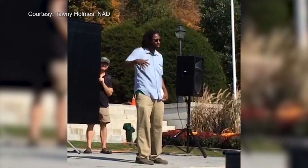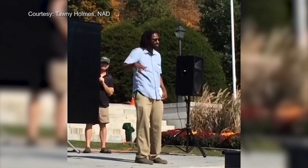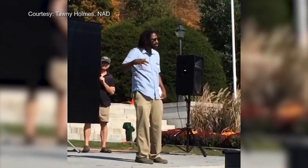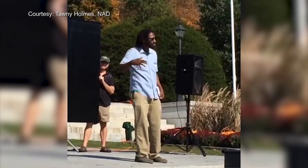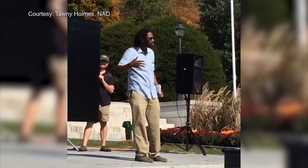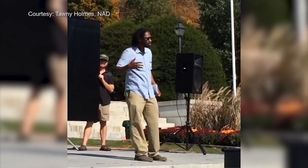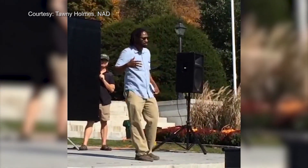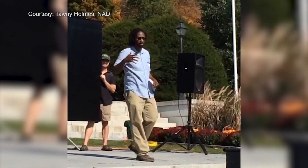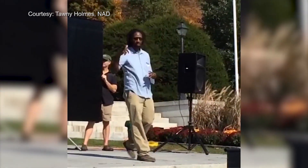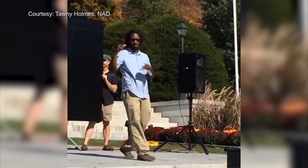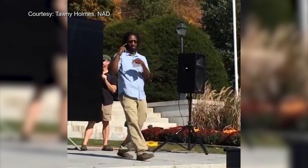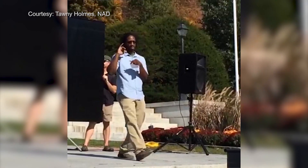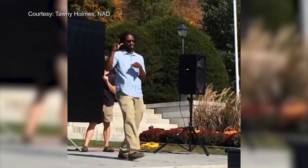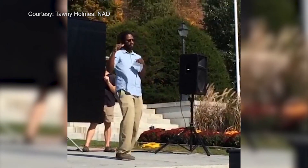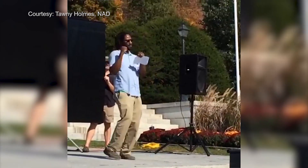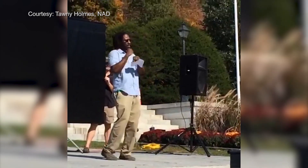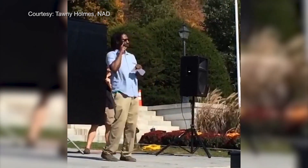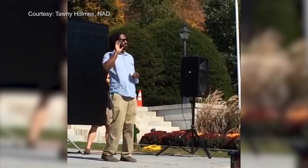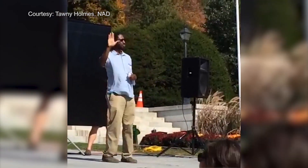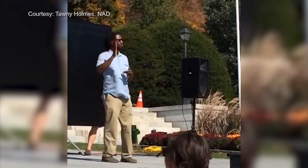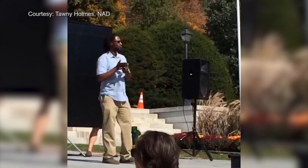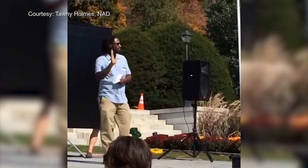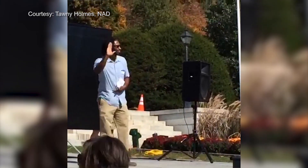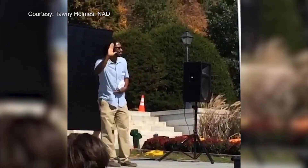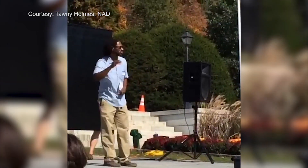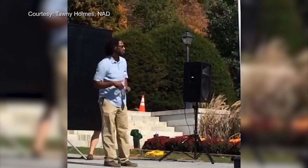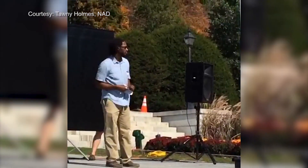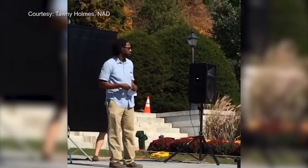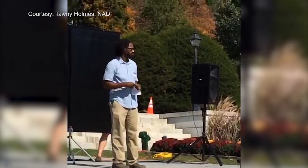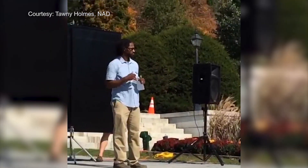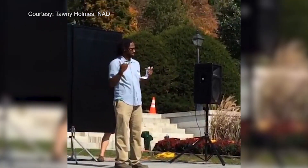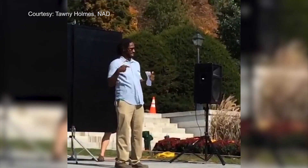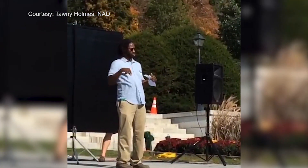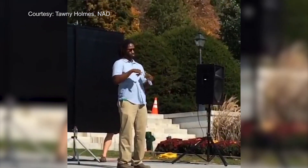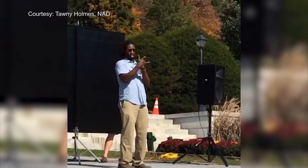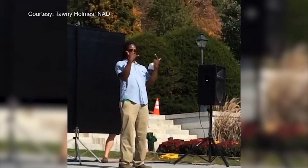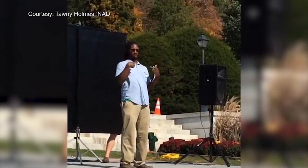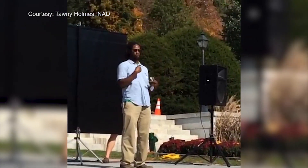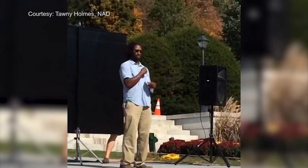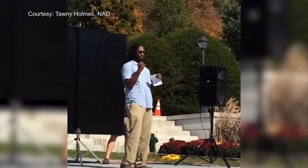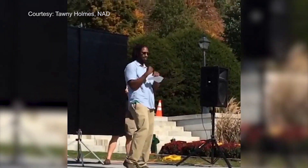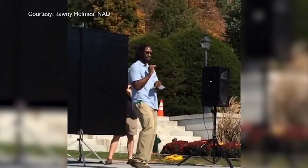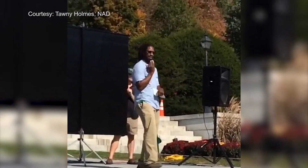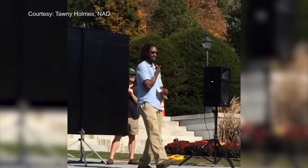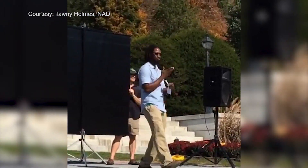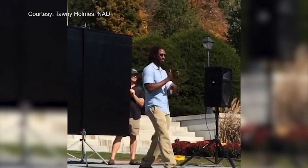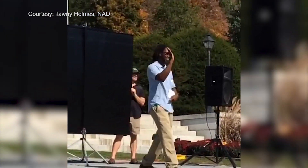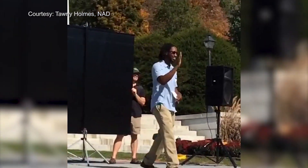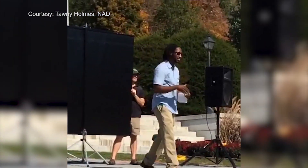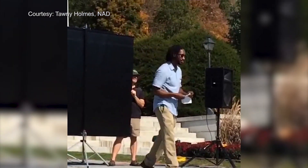They fought for their rights, and now we’re fighting for ours.”